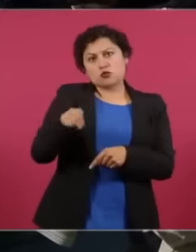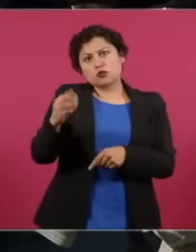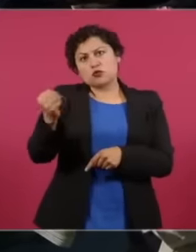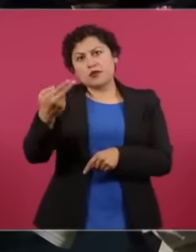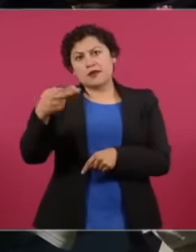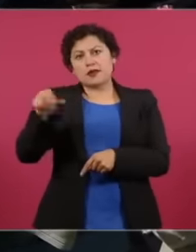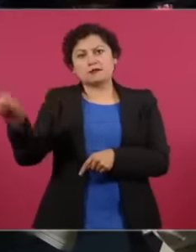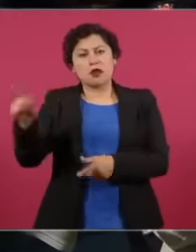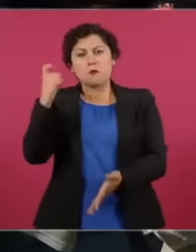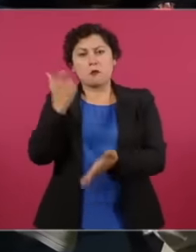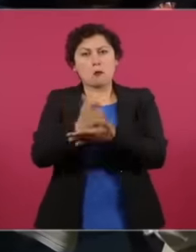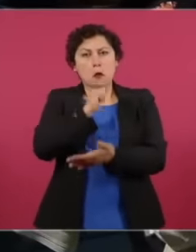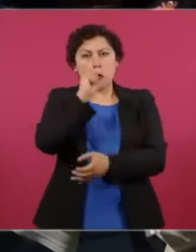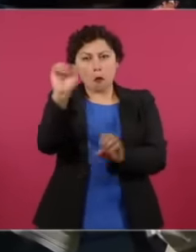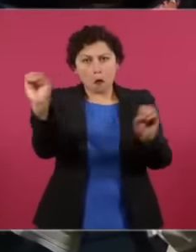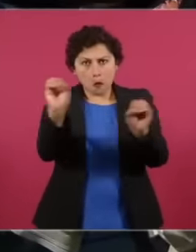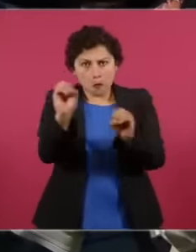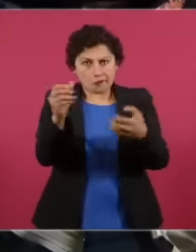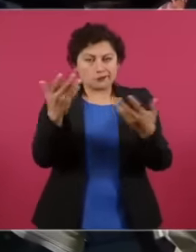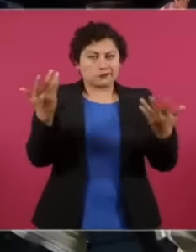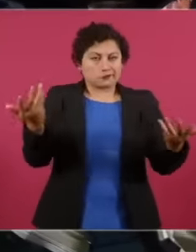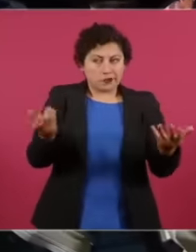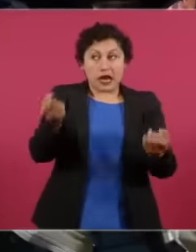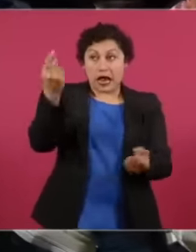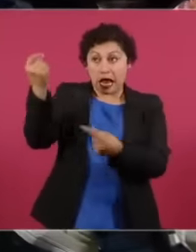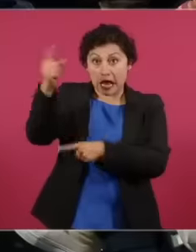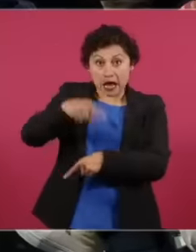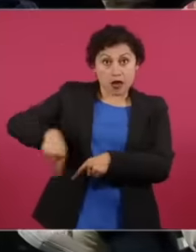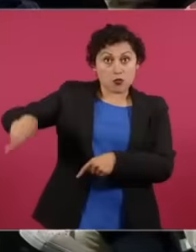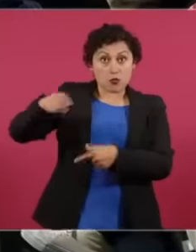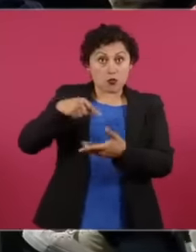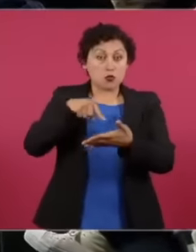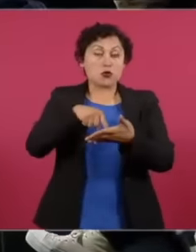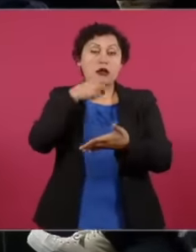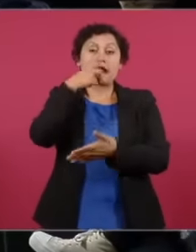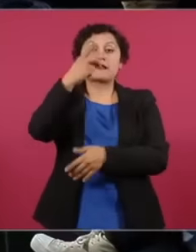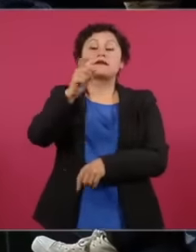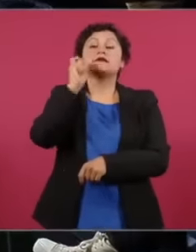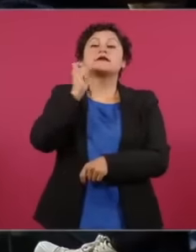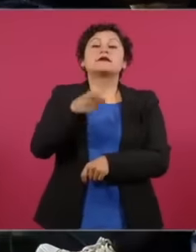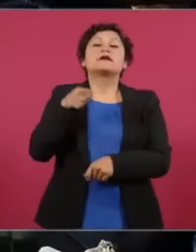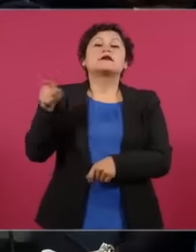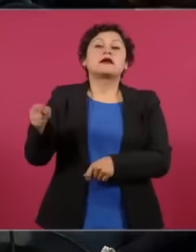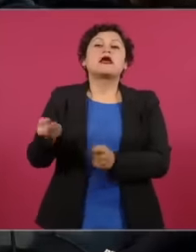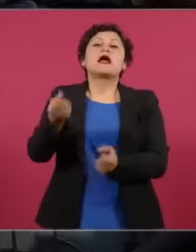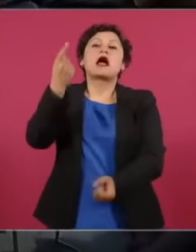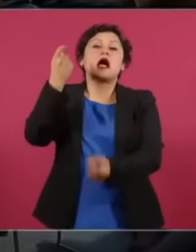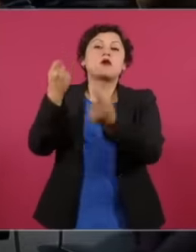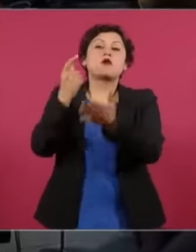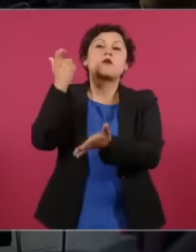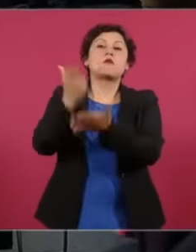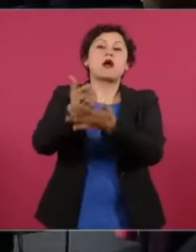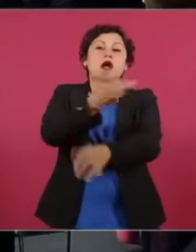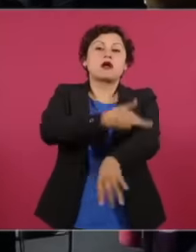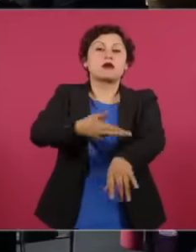in some cases they were helped to pay for some of the procedures that There is another area,